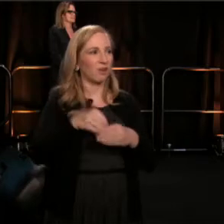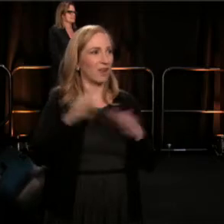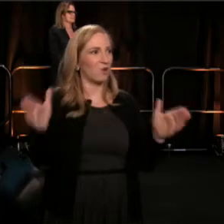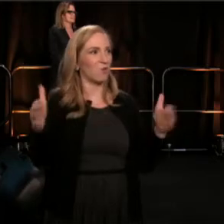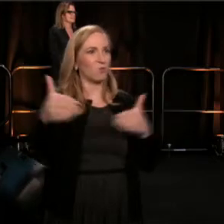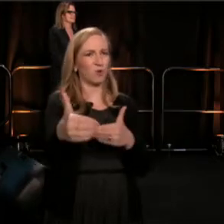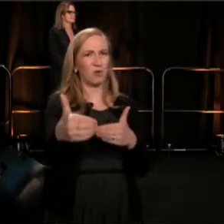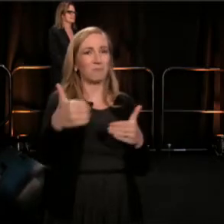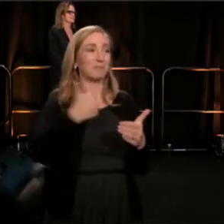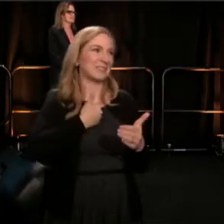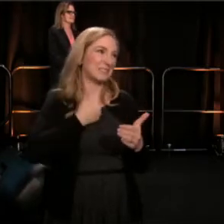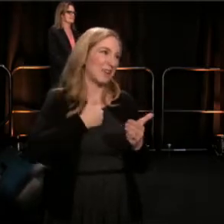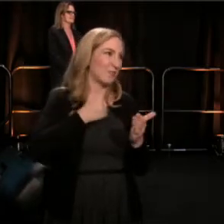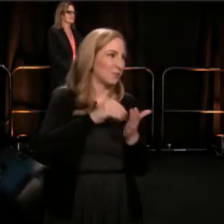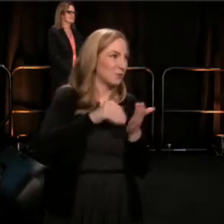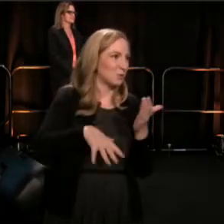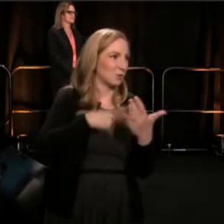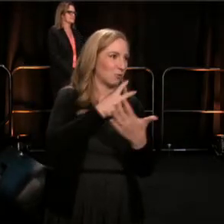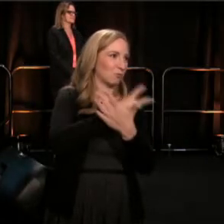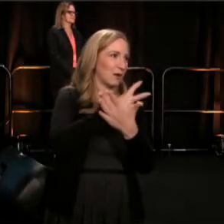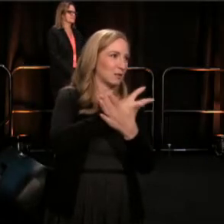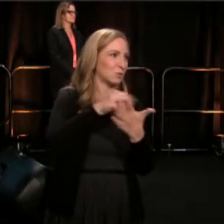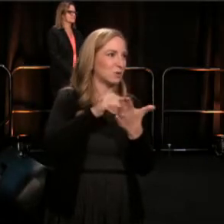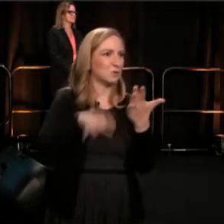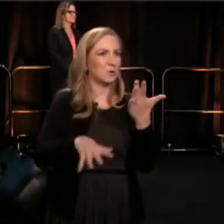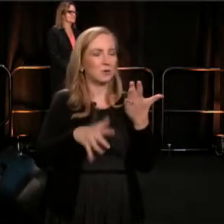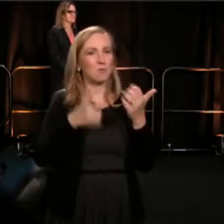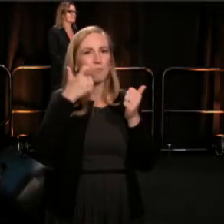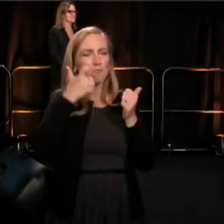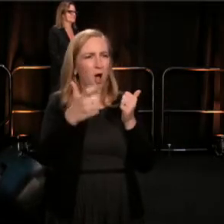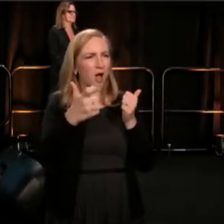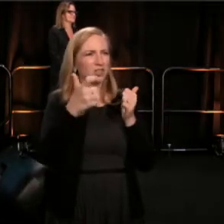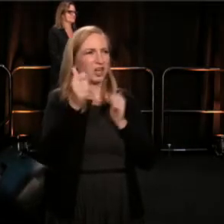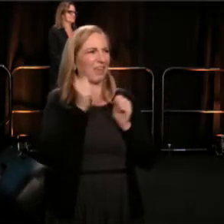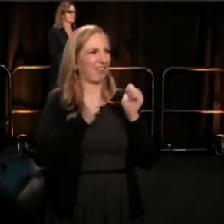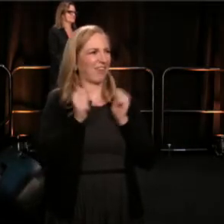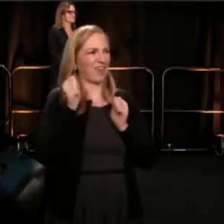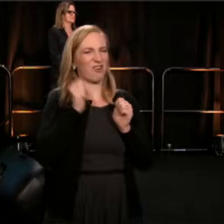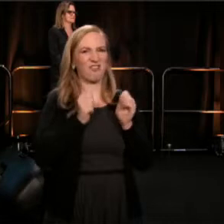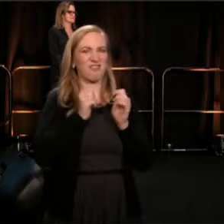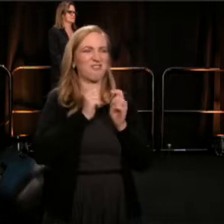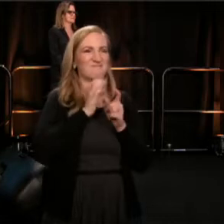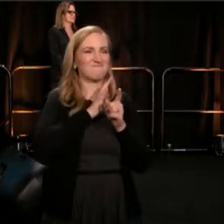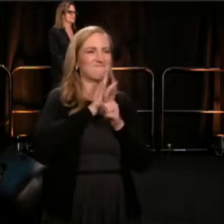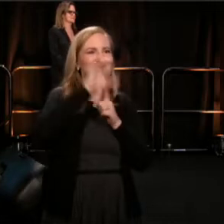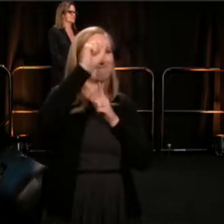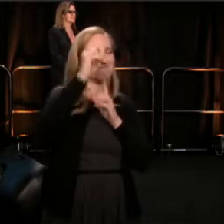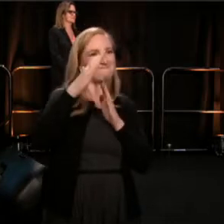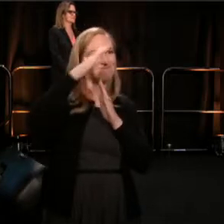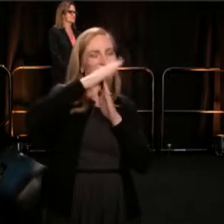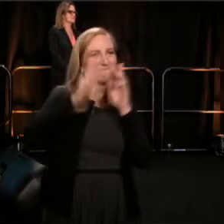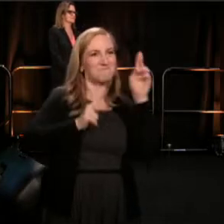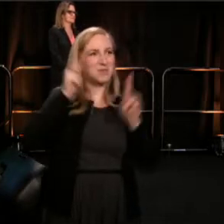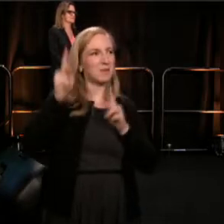As a student, graduate student, watching theater giants that I admired, in a room discussing and debating the issues